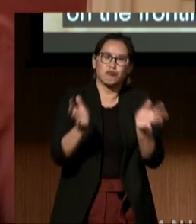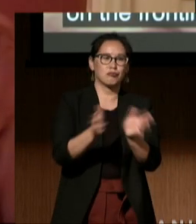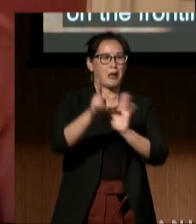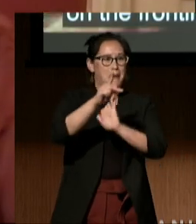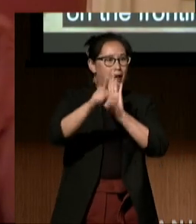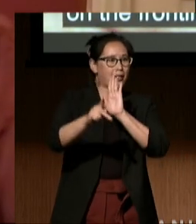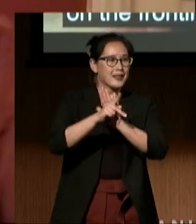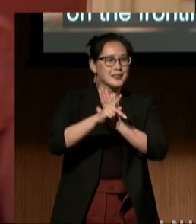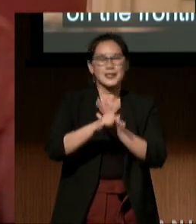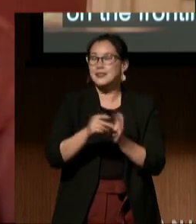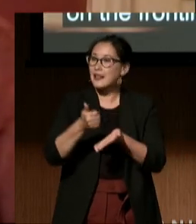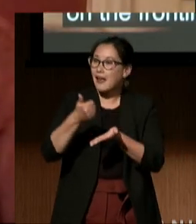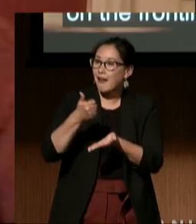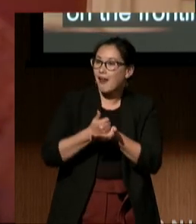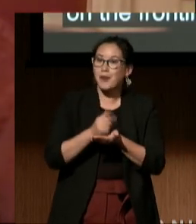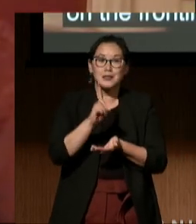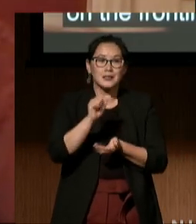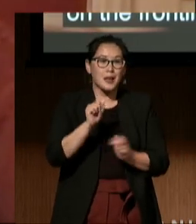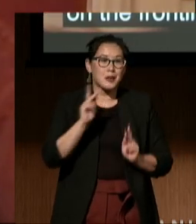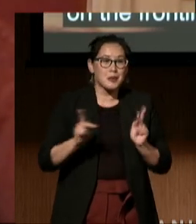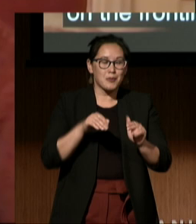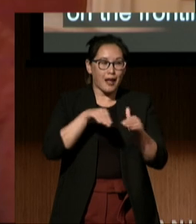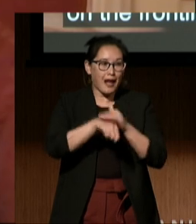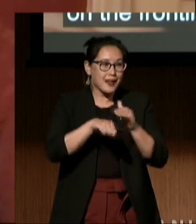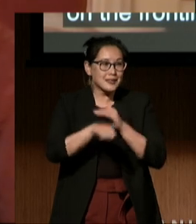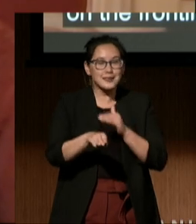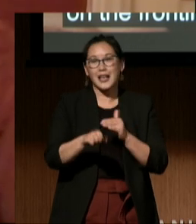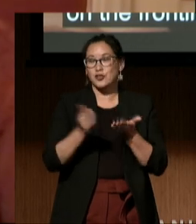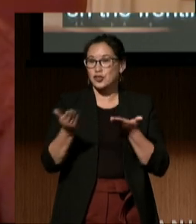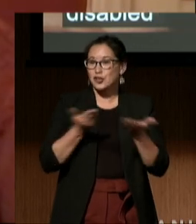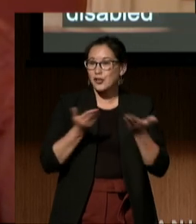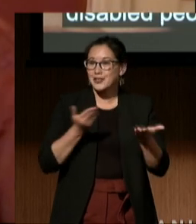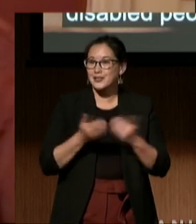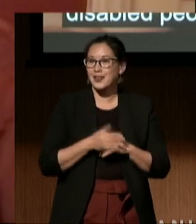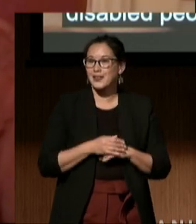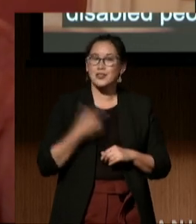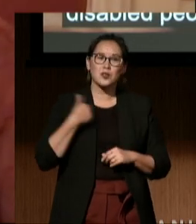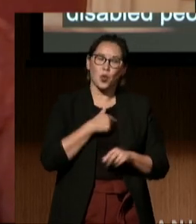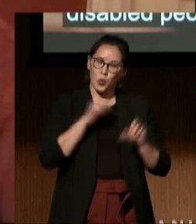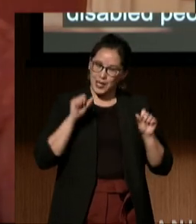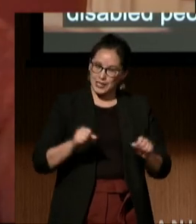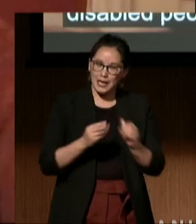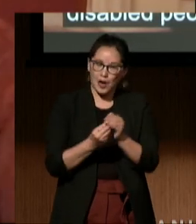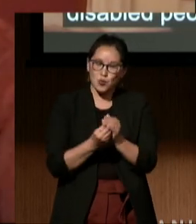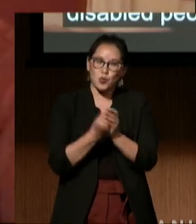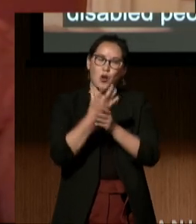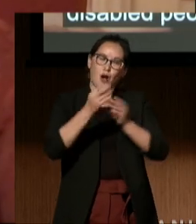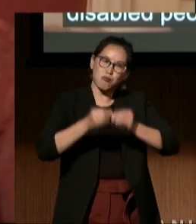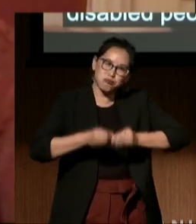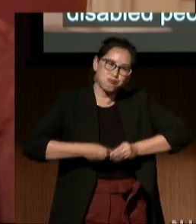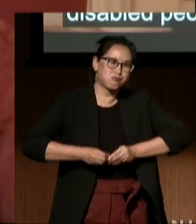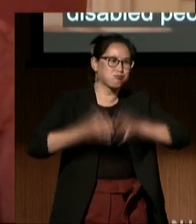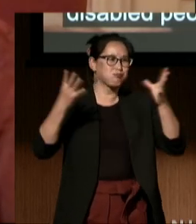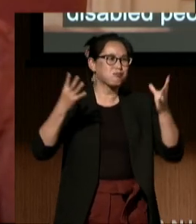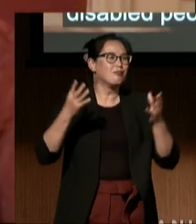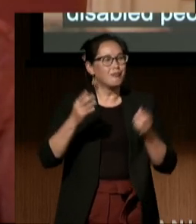that help disabled people access services so that we can live and thrive in our communities.